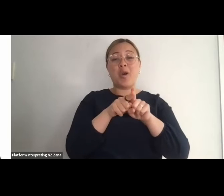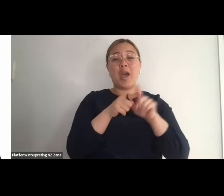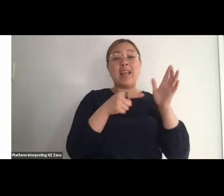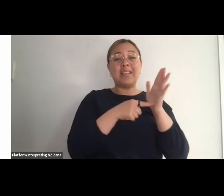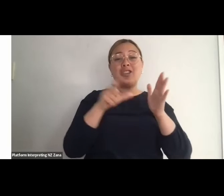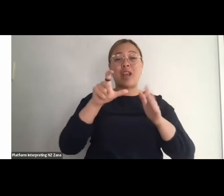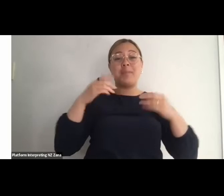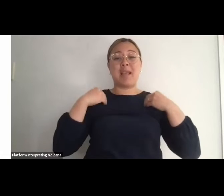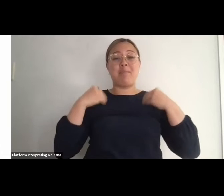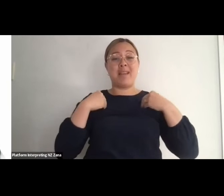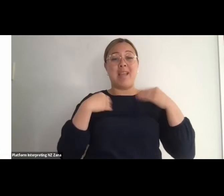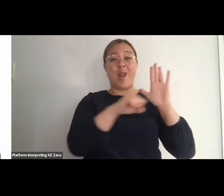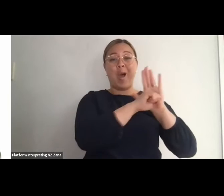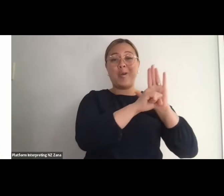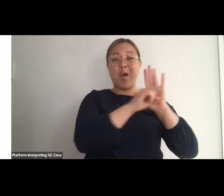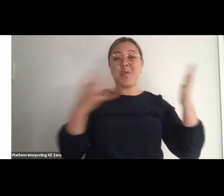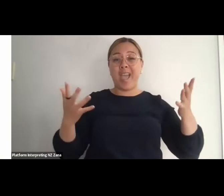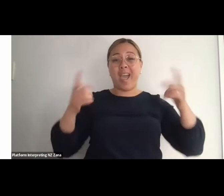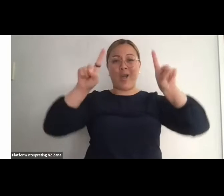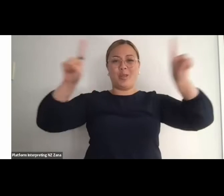Welcome, welcome to our second annual International Webinar Series